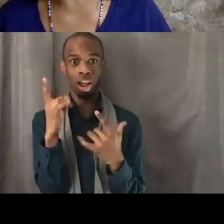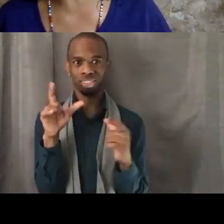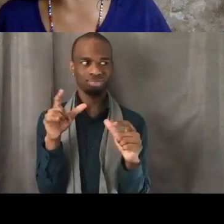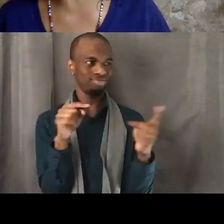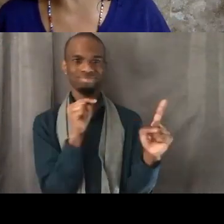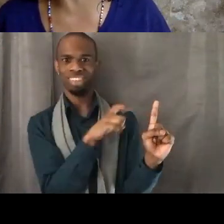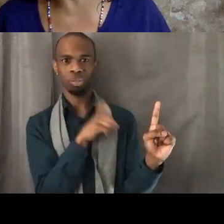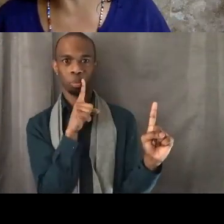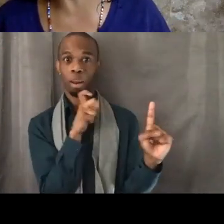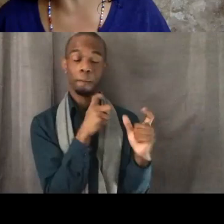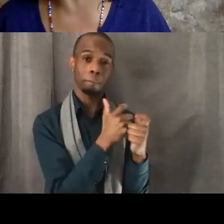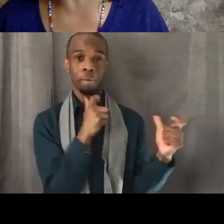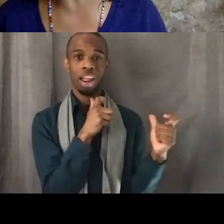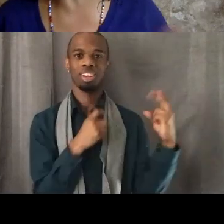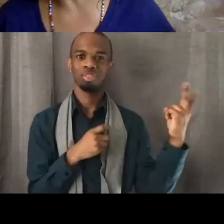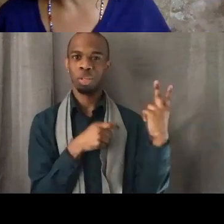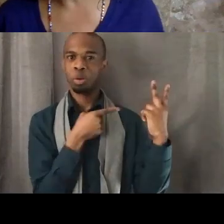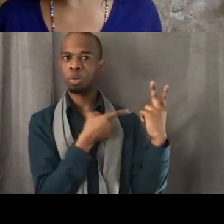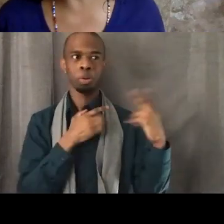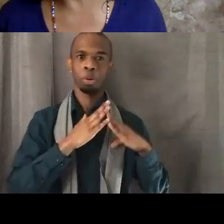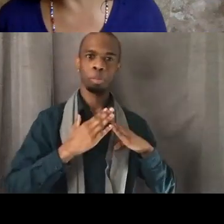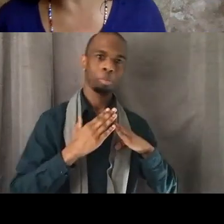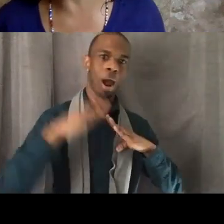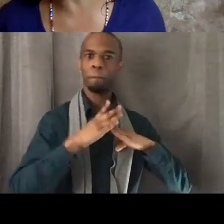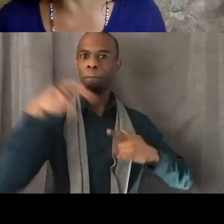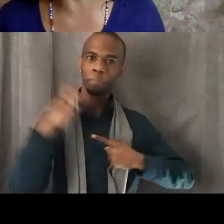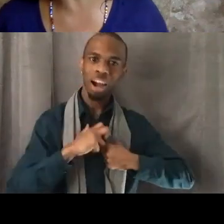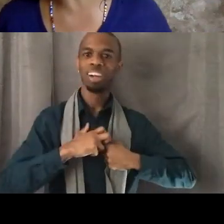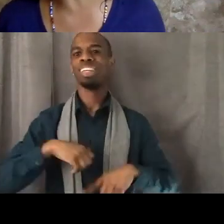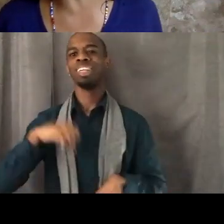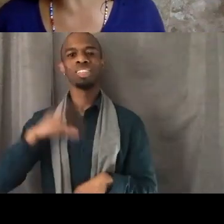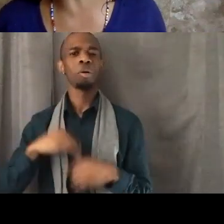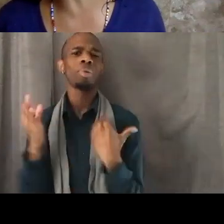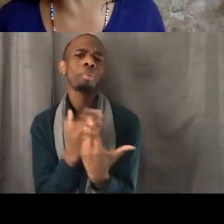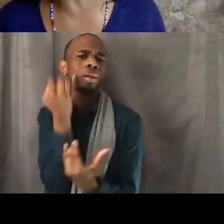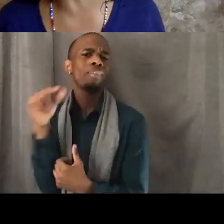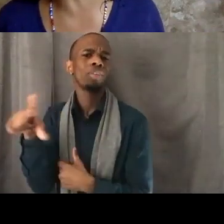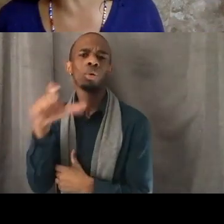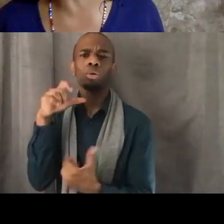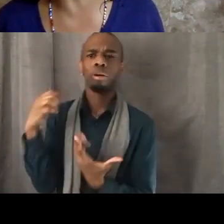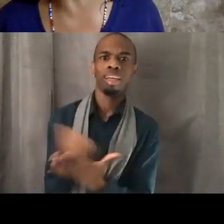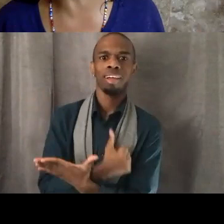it doesn't matter if you were able to get a land acknowledgement or you were able to get your child